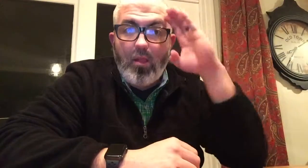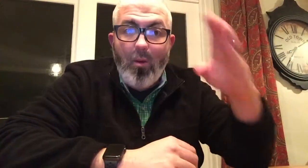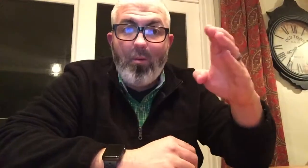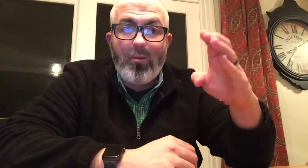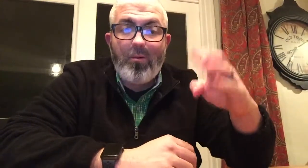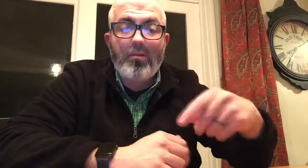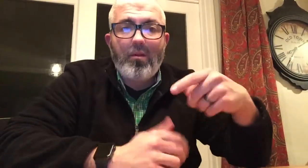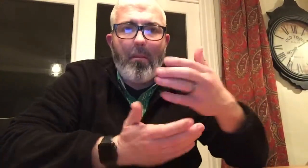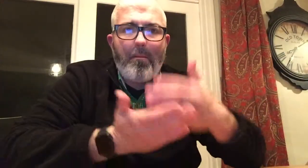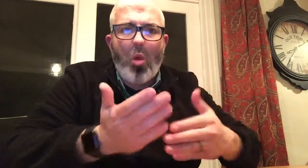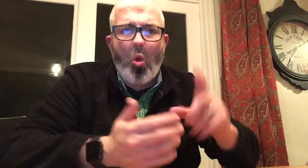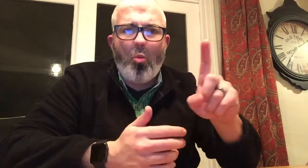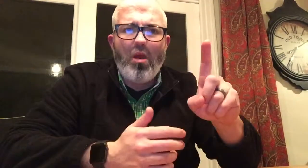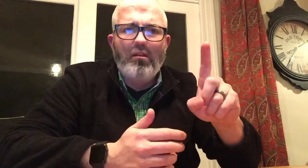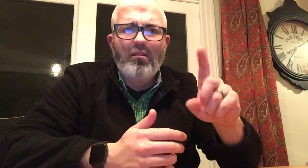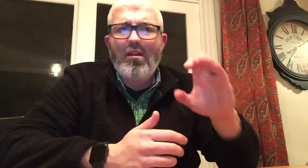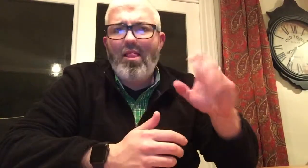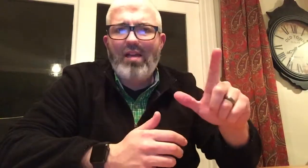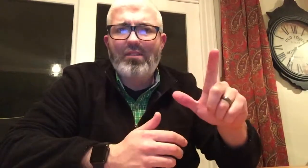Hello! Part 1 - Classifiers